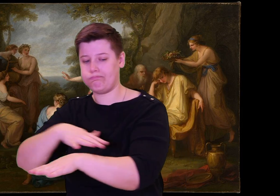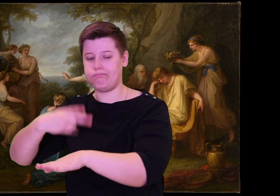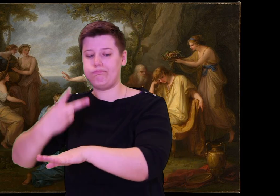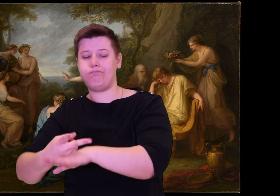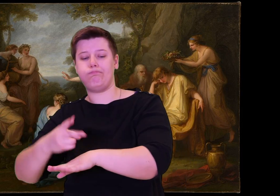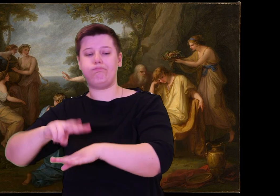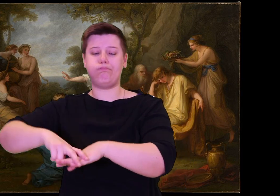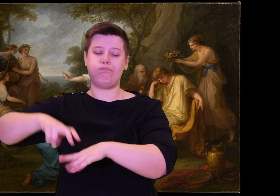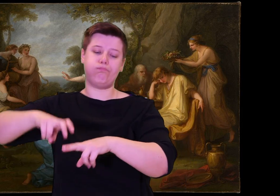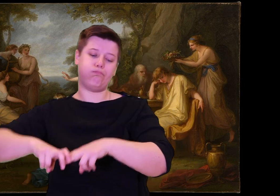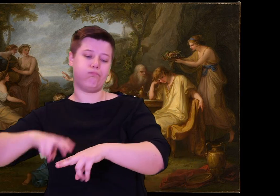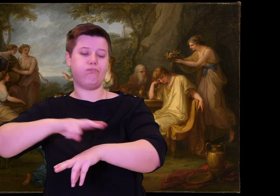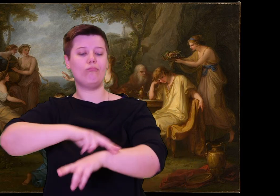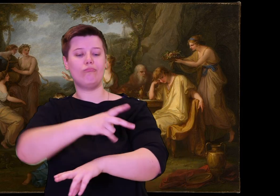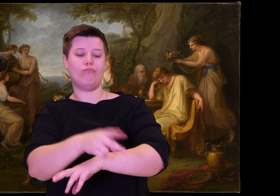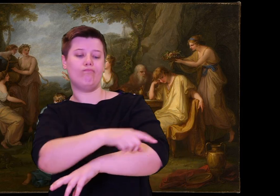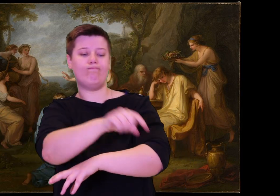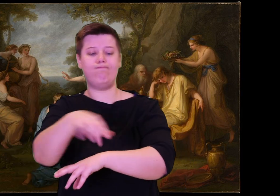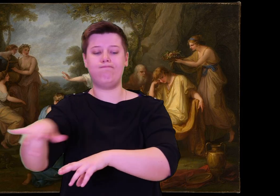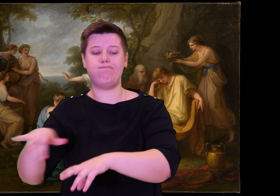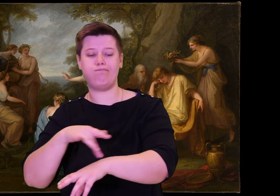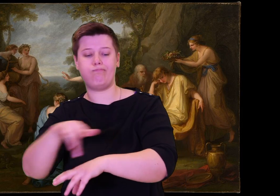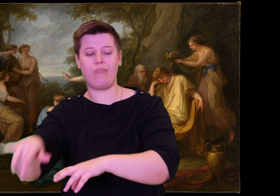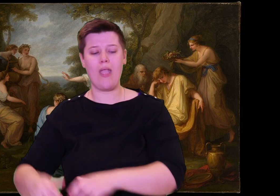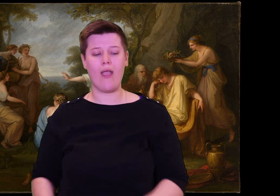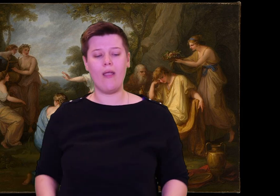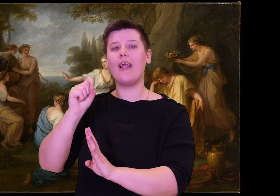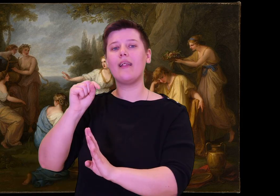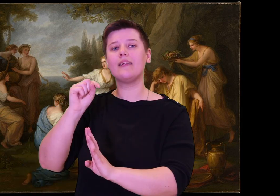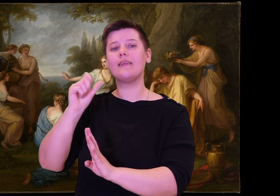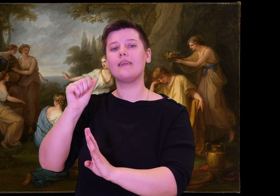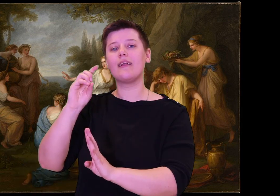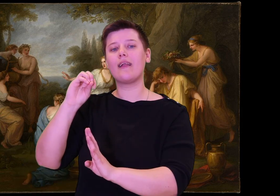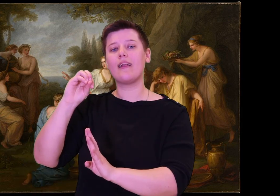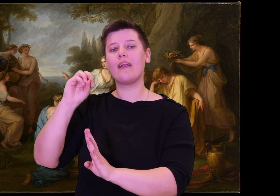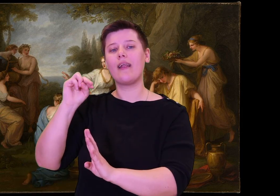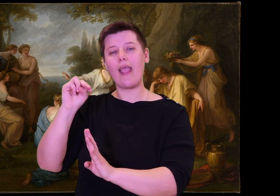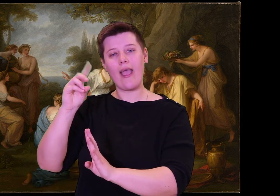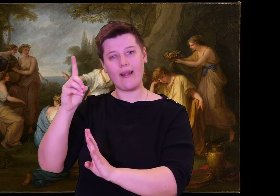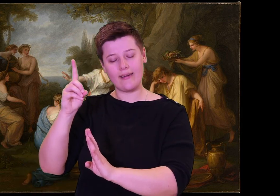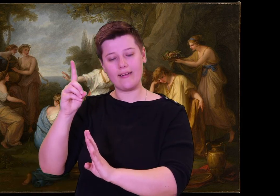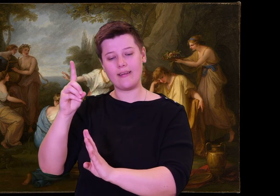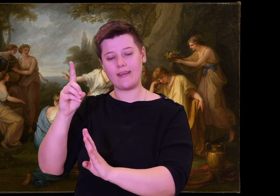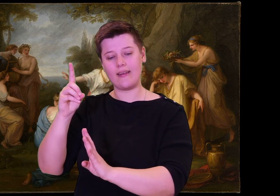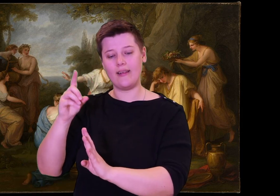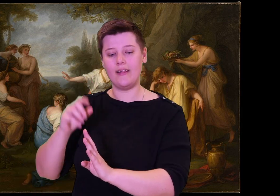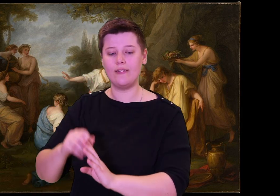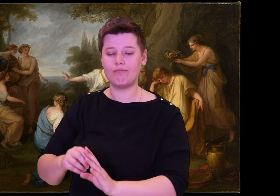during dinner; and also to ask of his absent father.